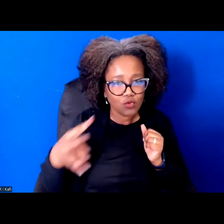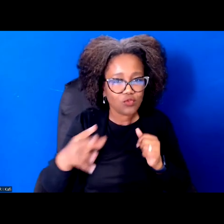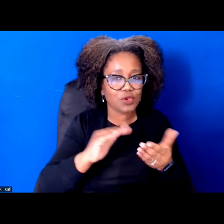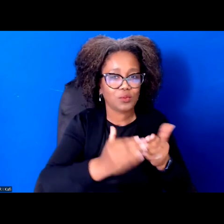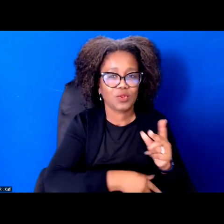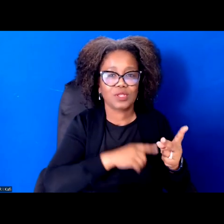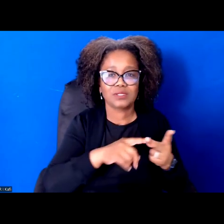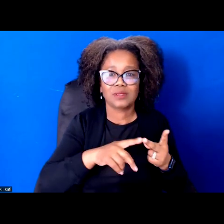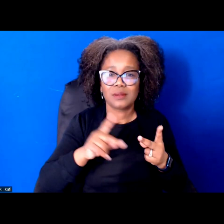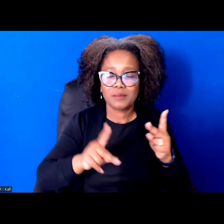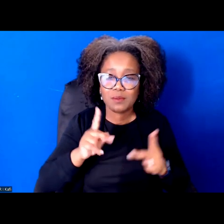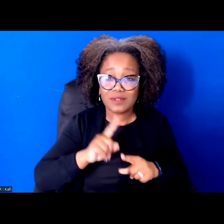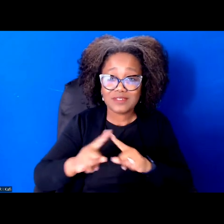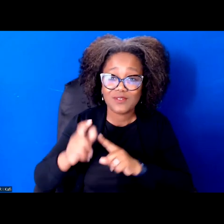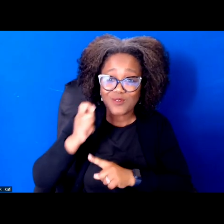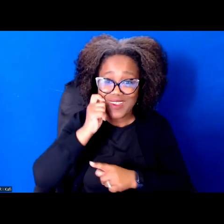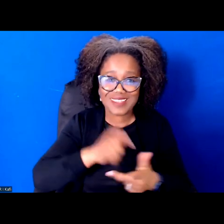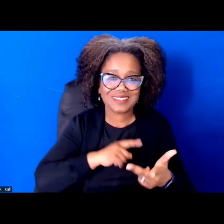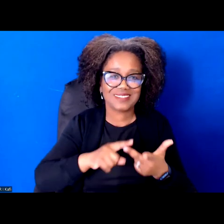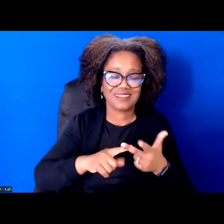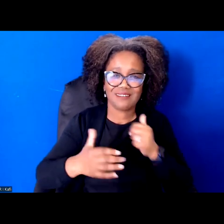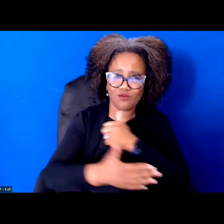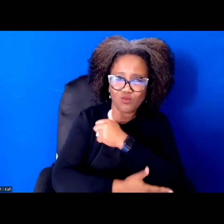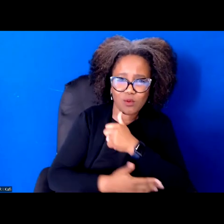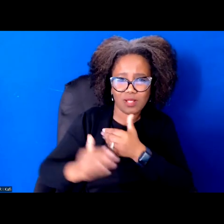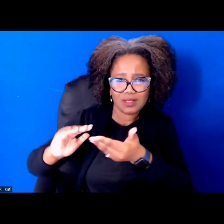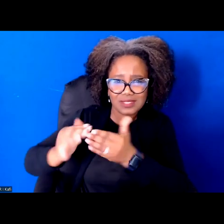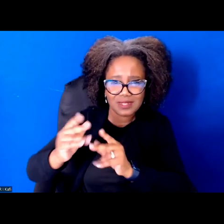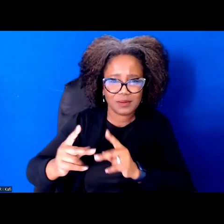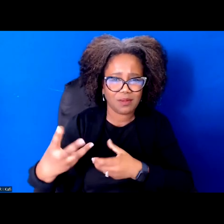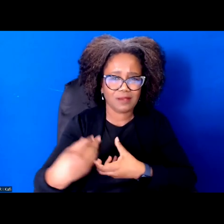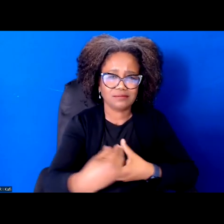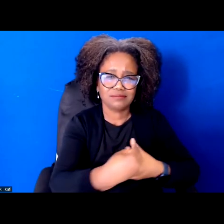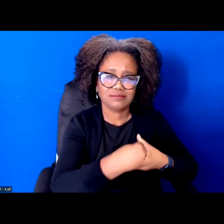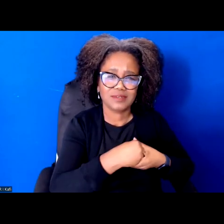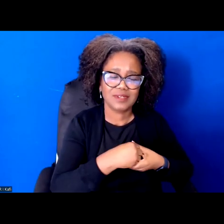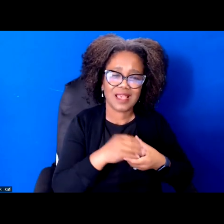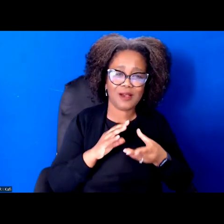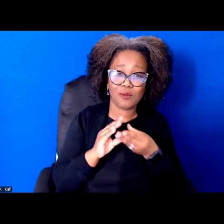And we're doing this partly by the the messages and the narratives that we're sharing. Right.